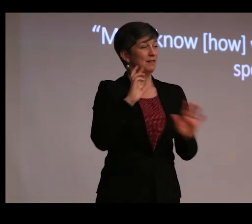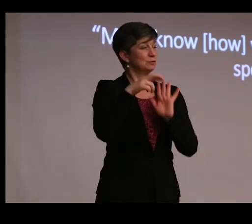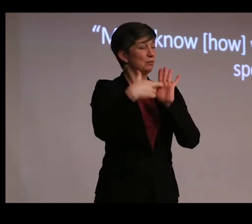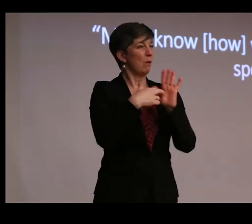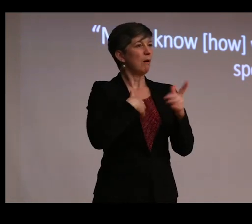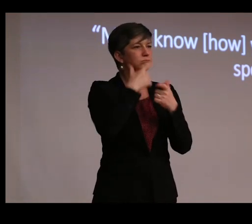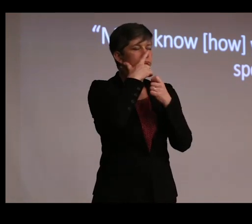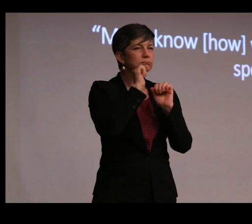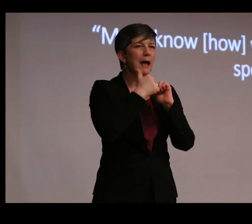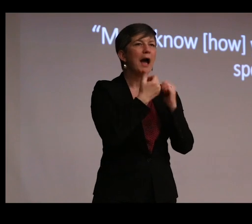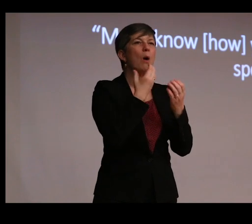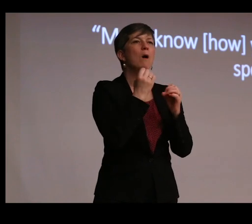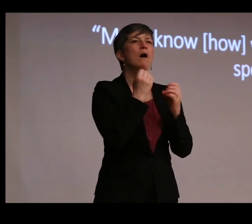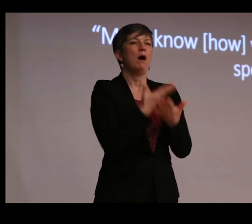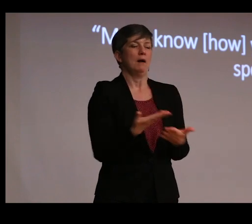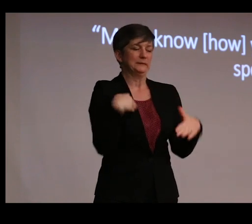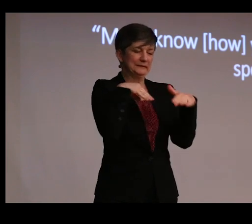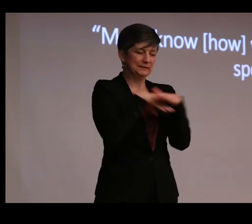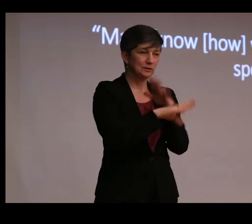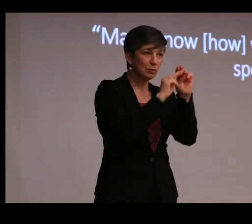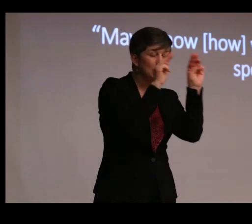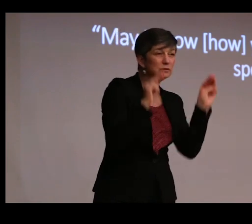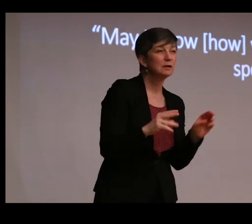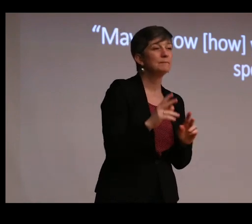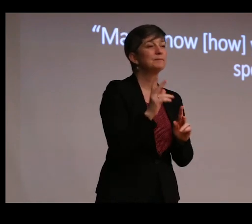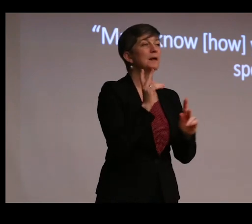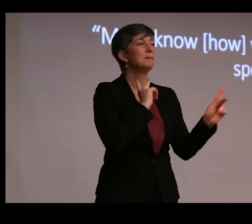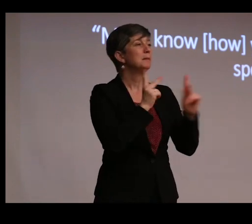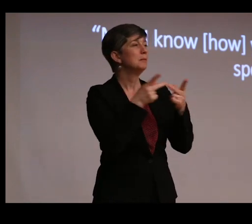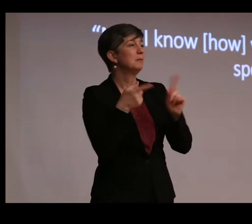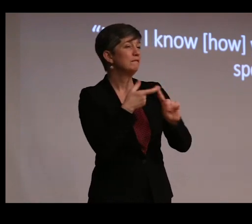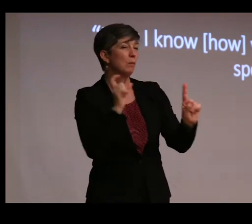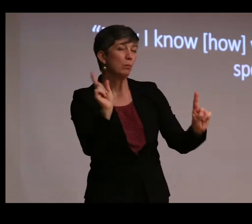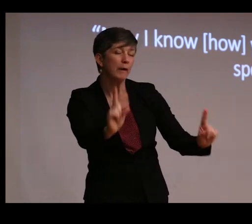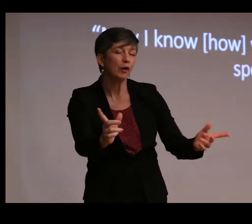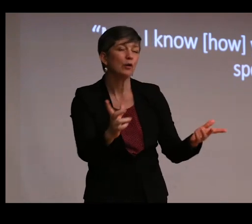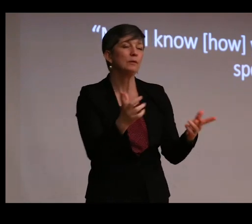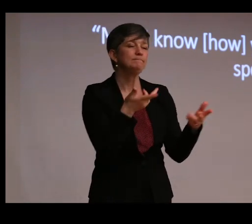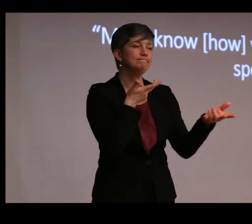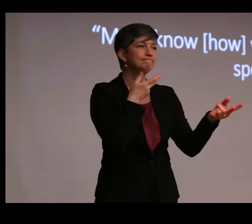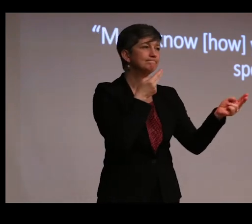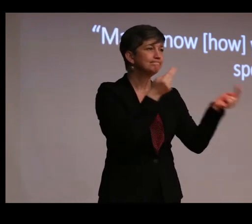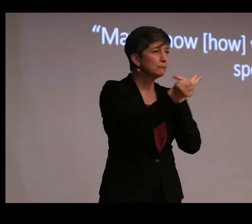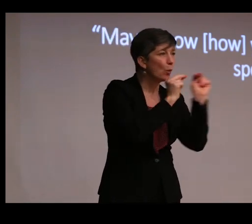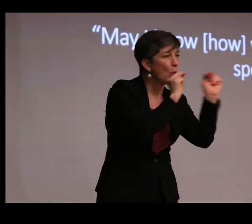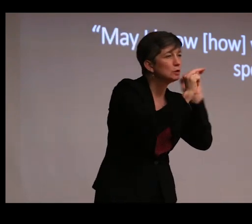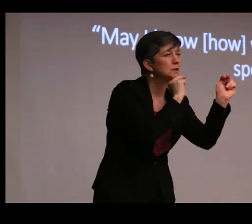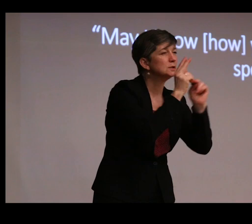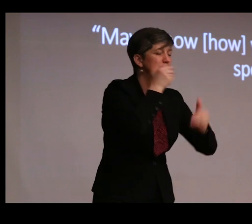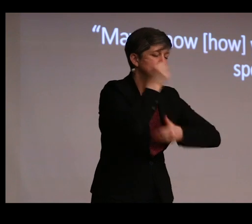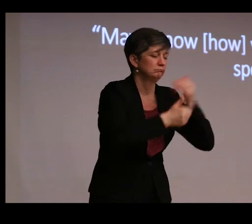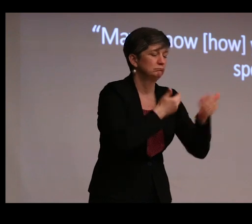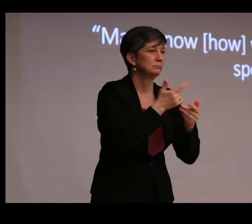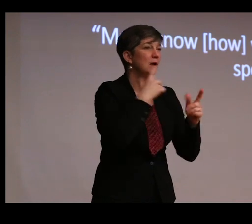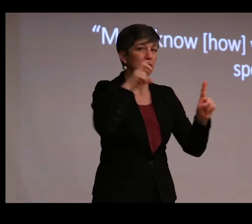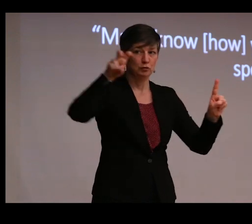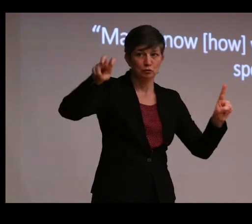objects enter the museum, the people and places they come from, the negotiations that took place as the process of transfer occurred,